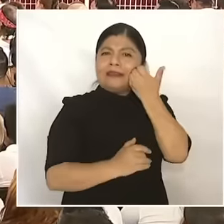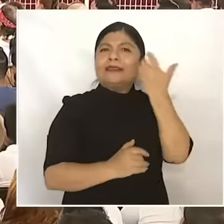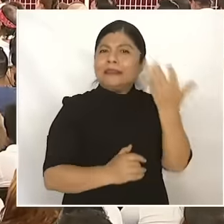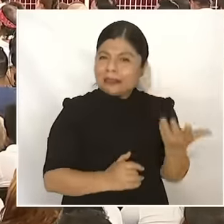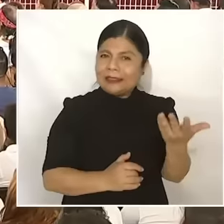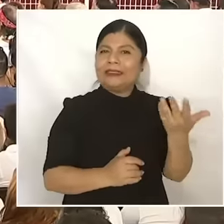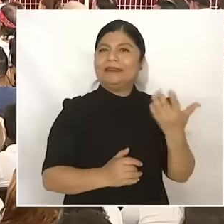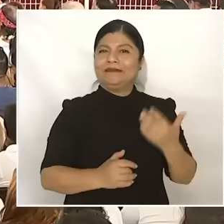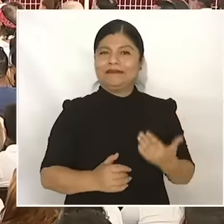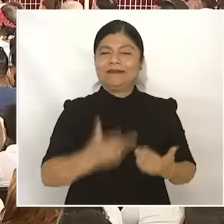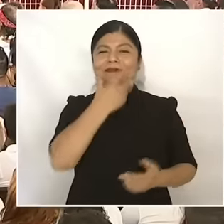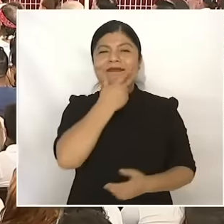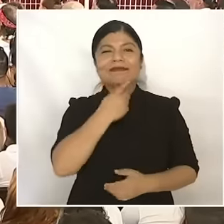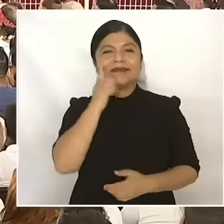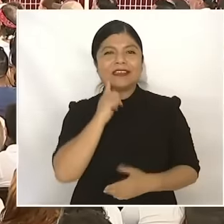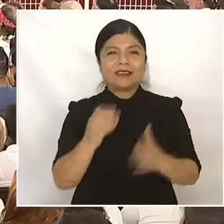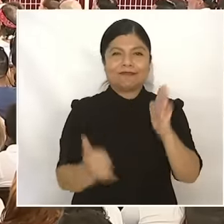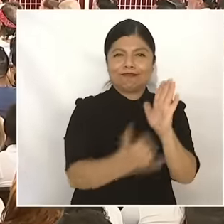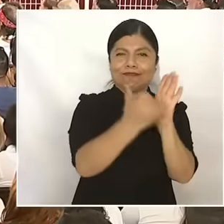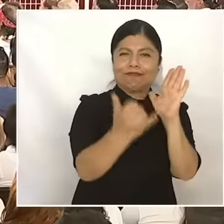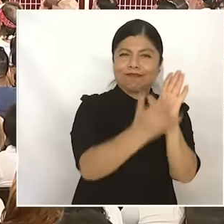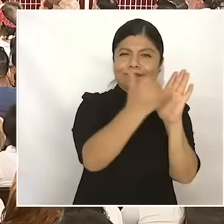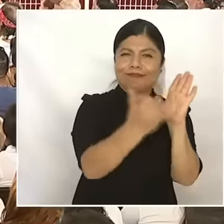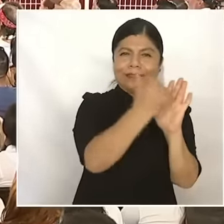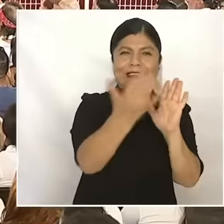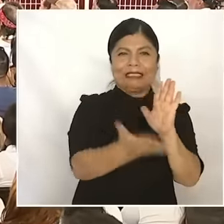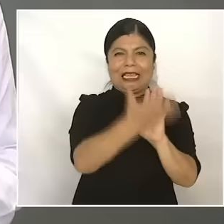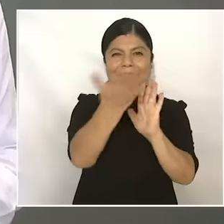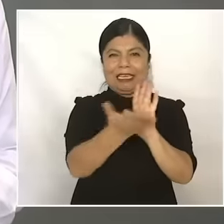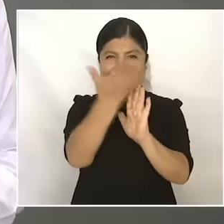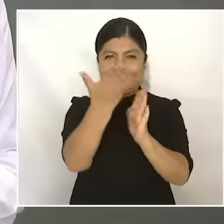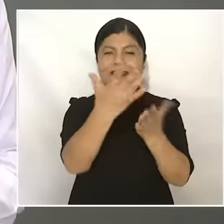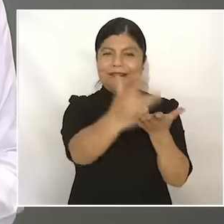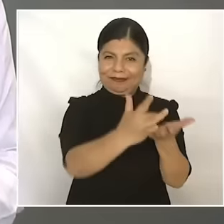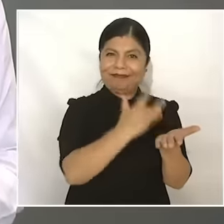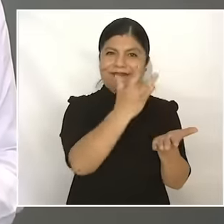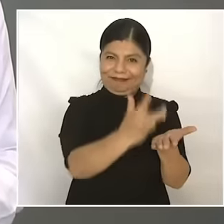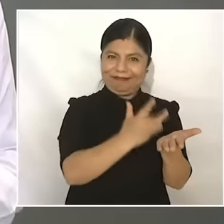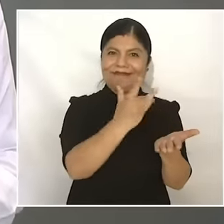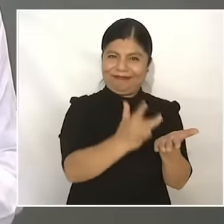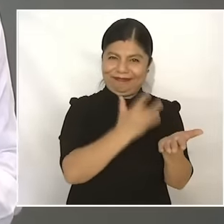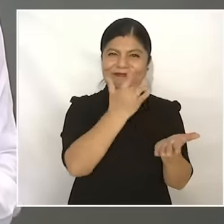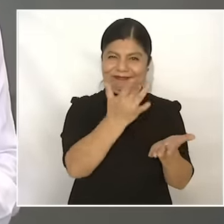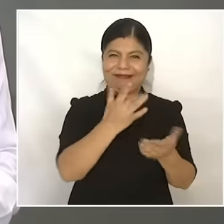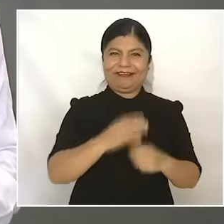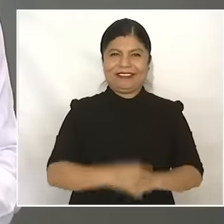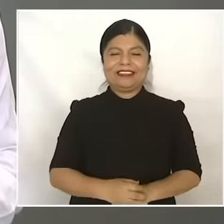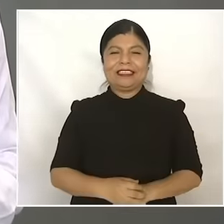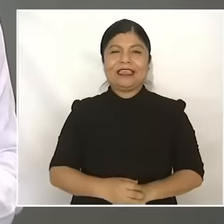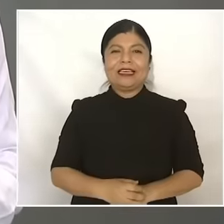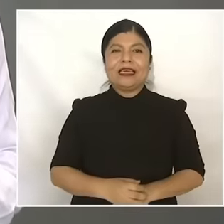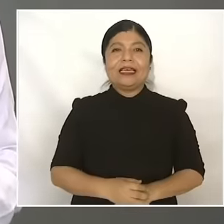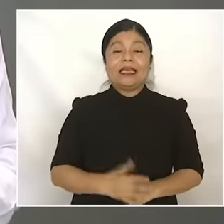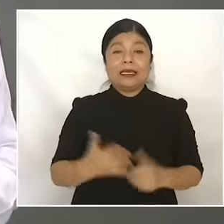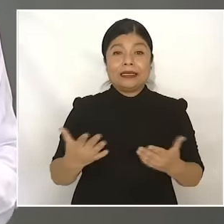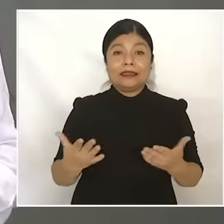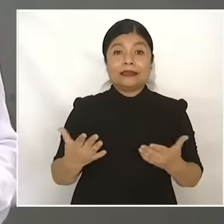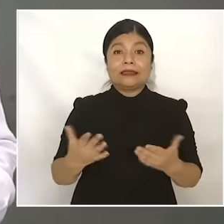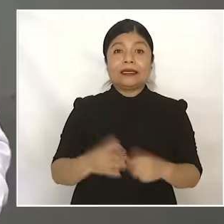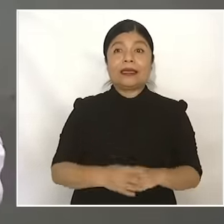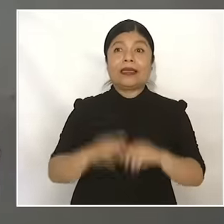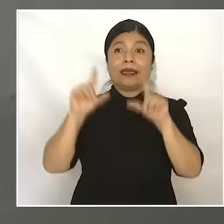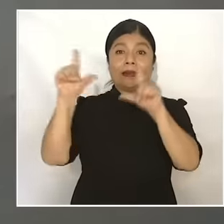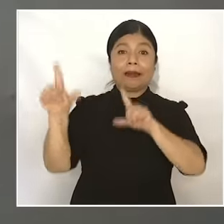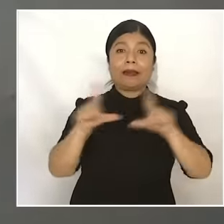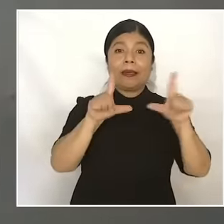the documentary about the Mayan train which is a tribute to the construction workers,